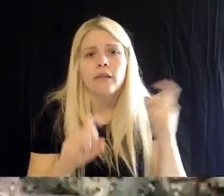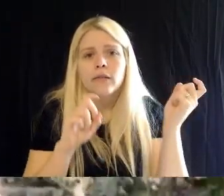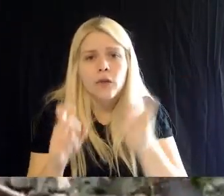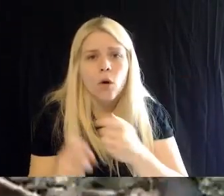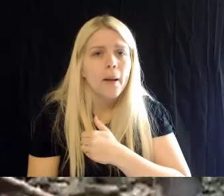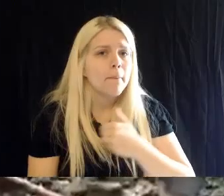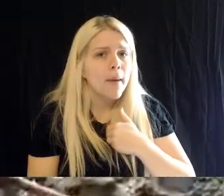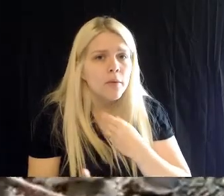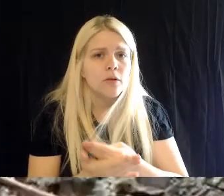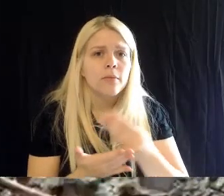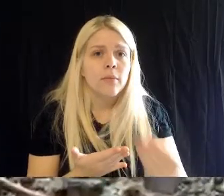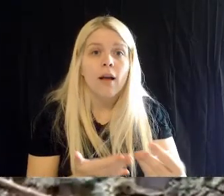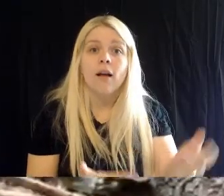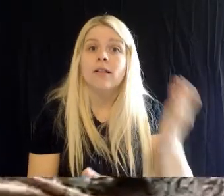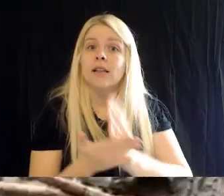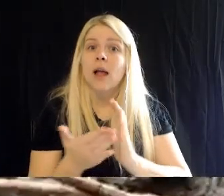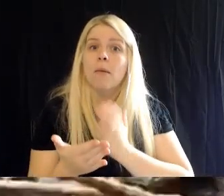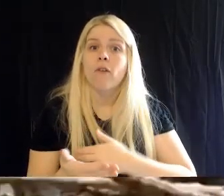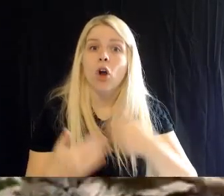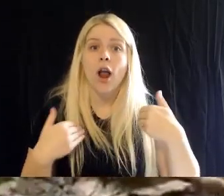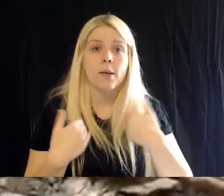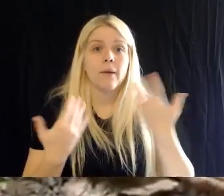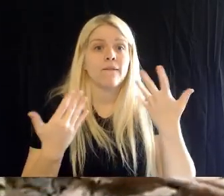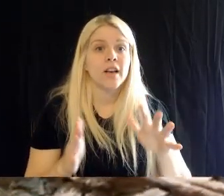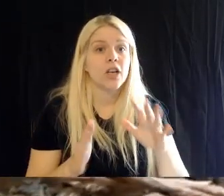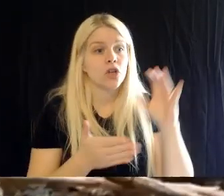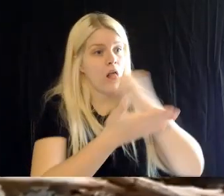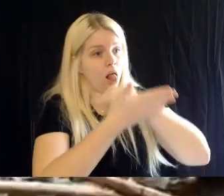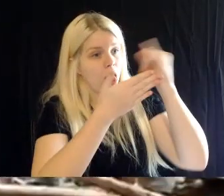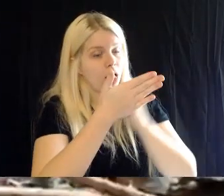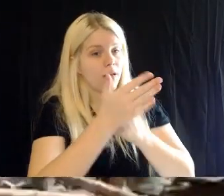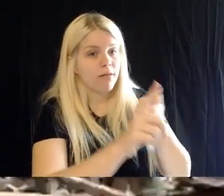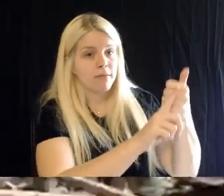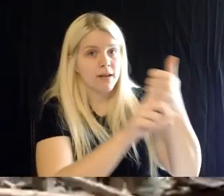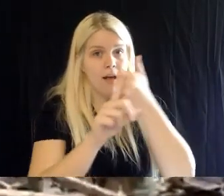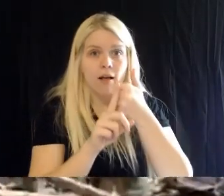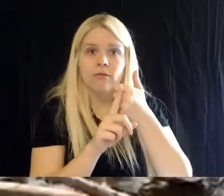some exciting virtual tours coming up, starting Sunday, that you'll want to check out.